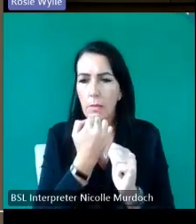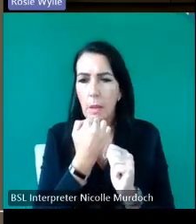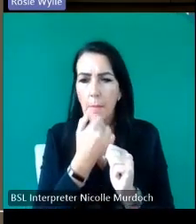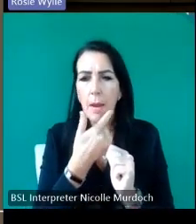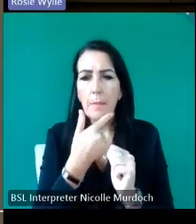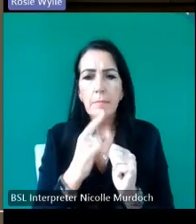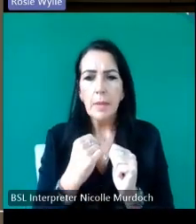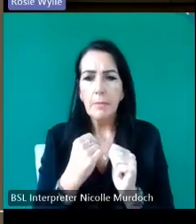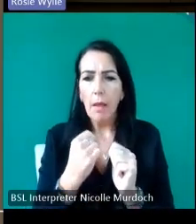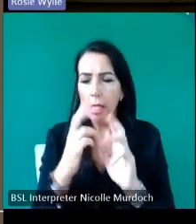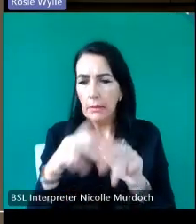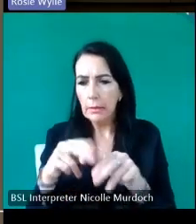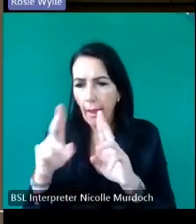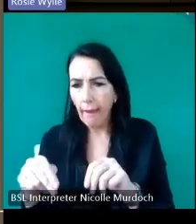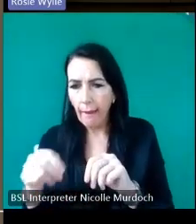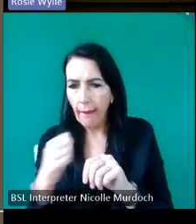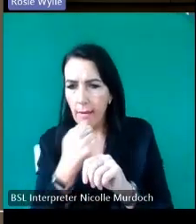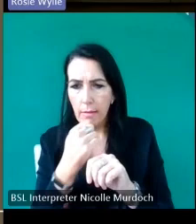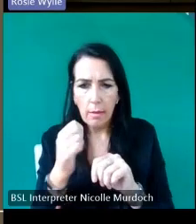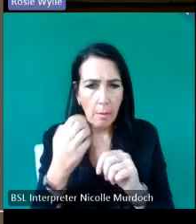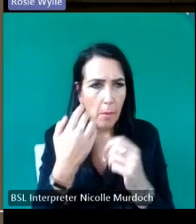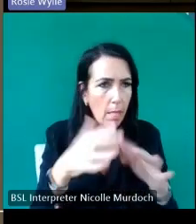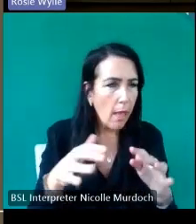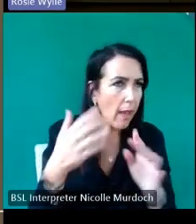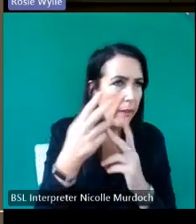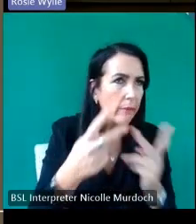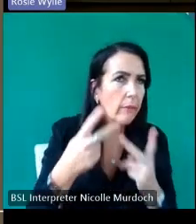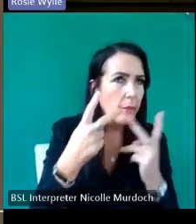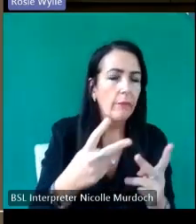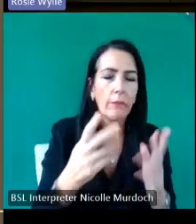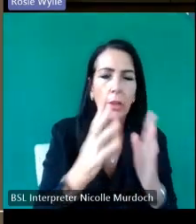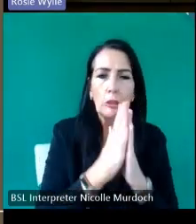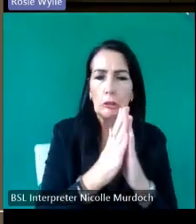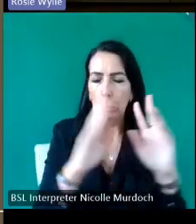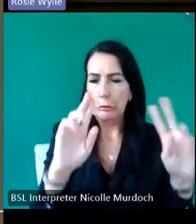but most significantly the Church of Scotland just prior to the pandemic the onset of the pandemic we